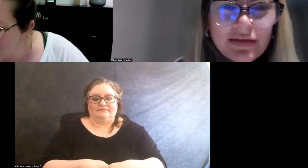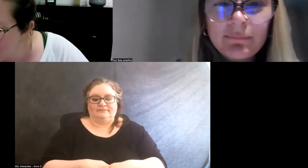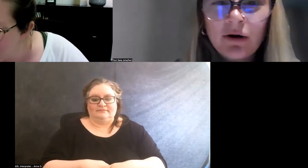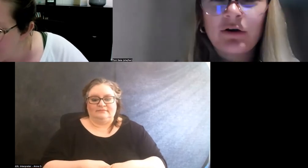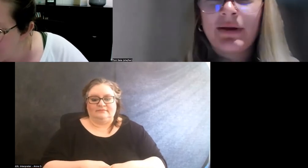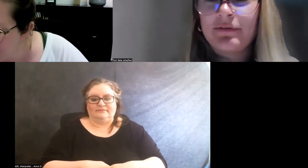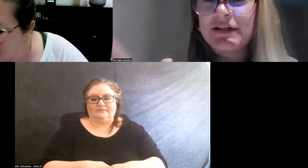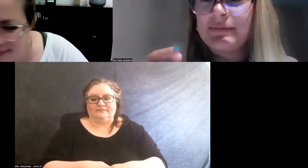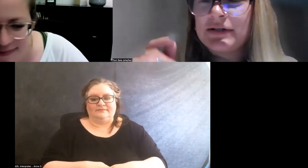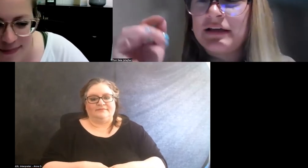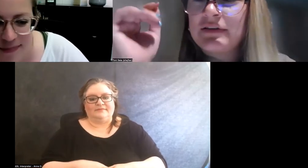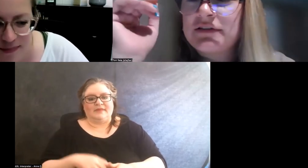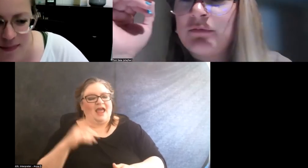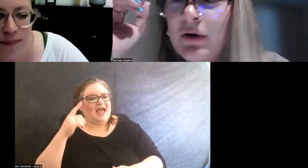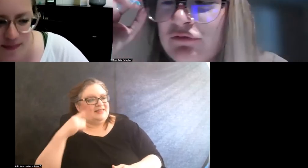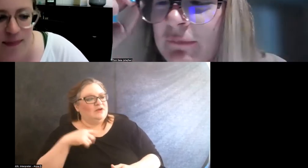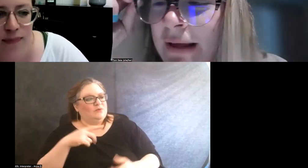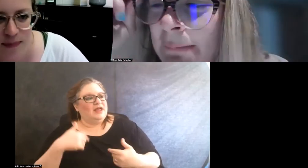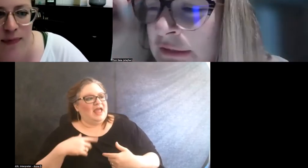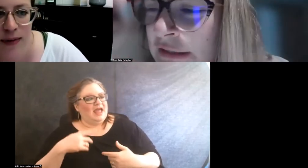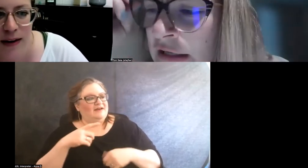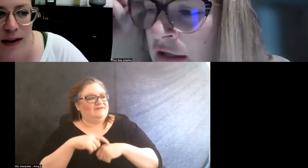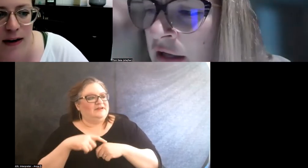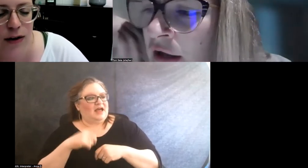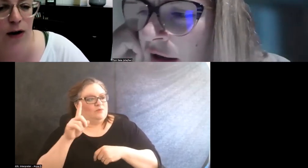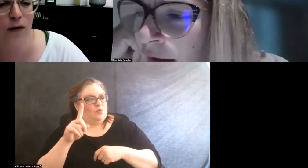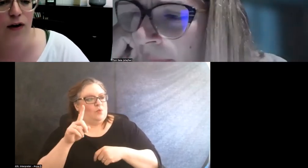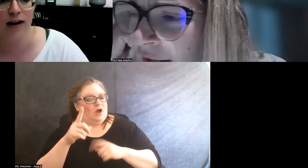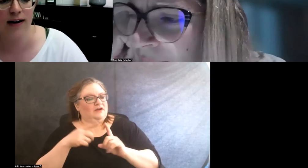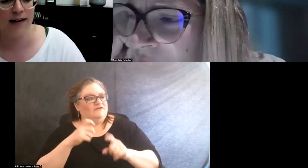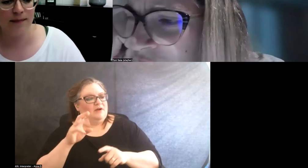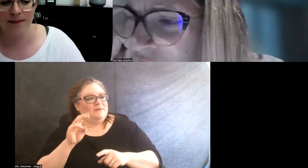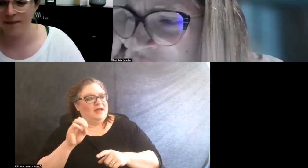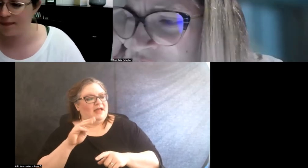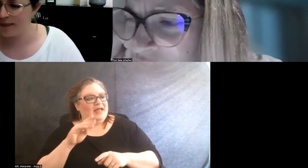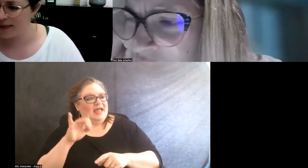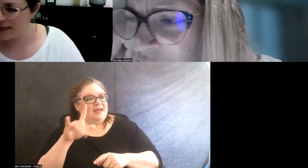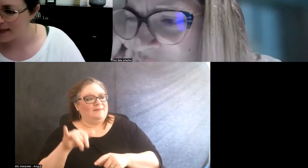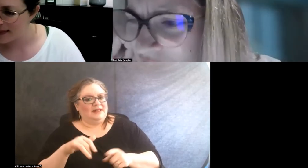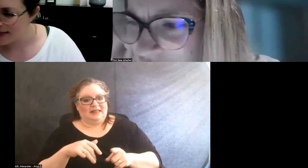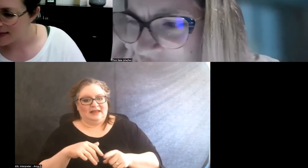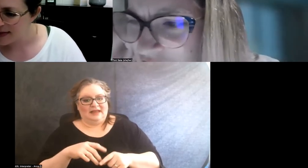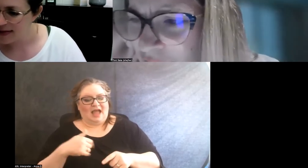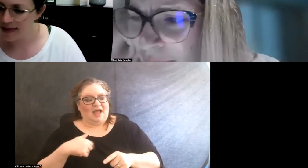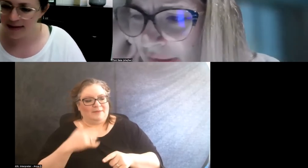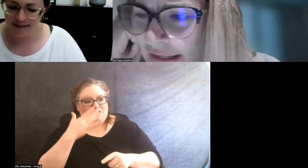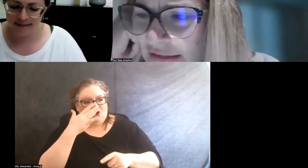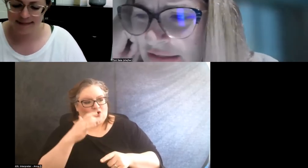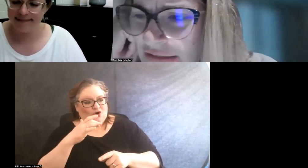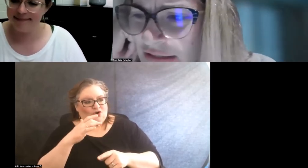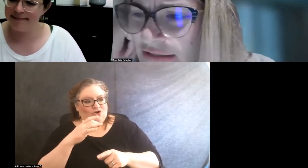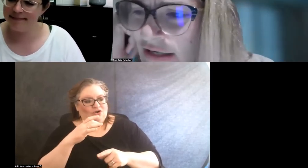I think, Margaret, we have time to take this one from Emily's. I'm in the very early stages of planning DCC